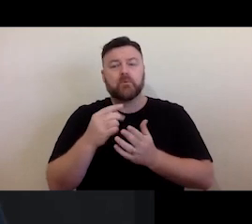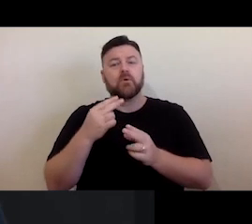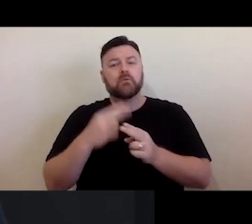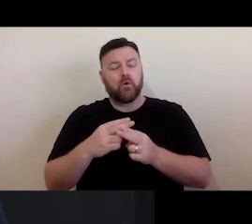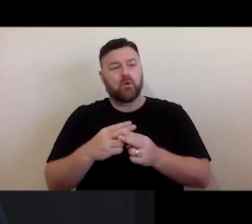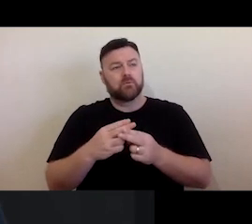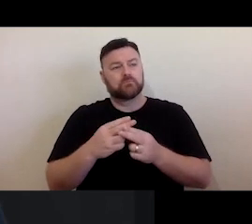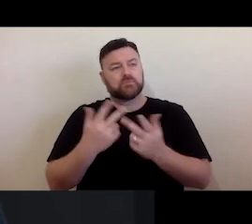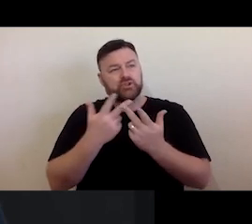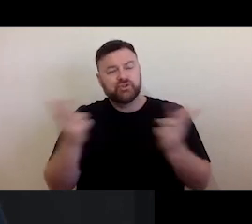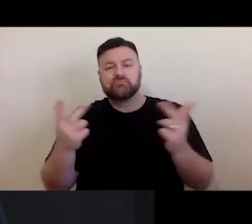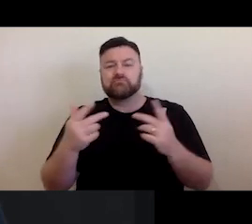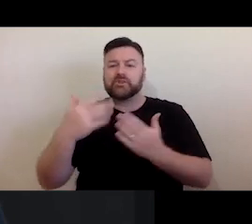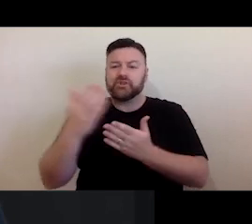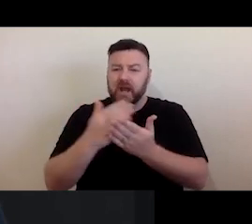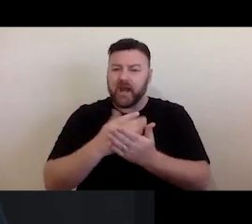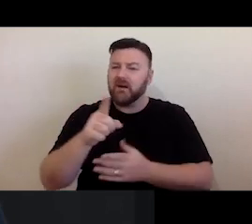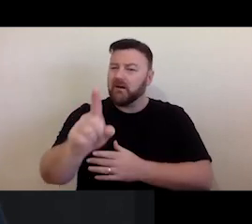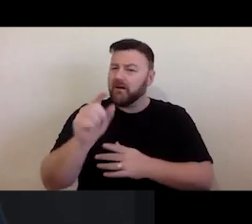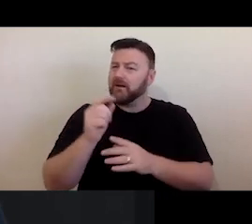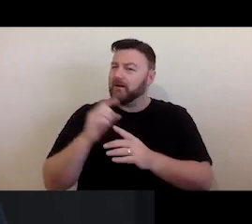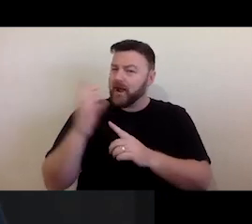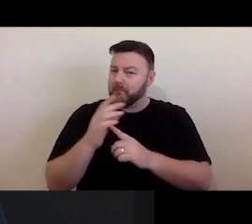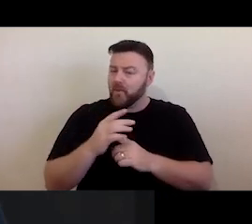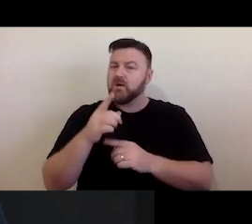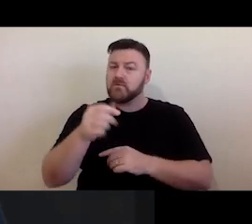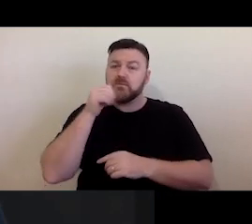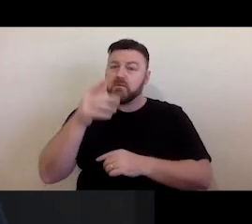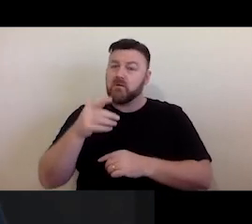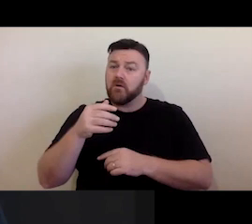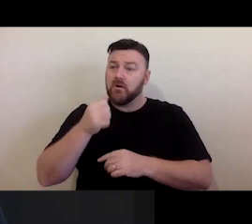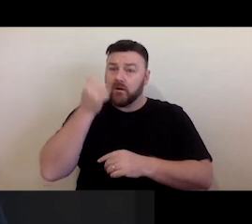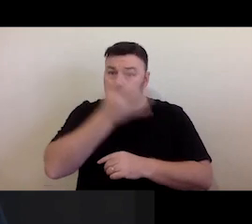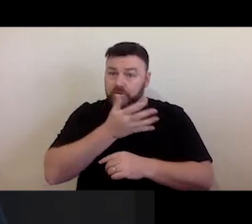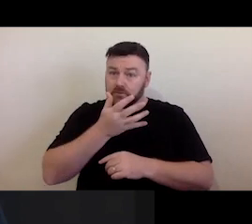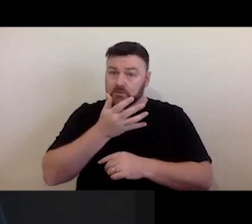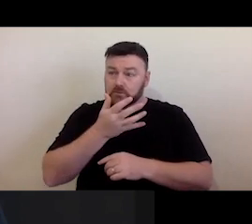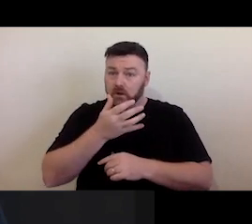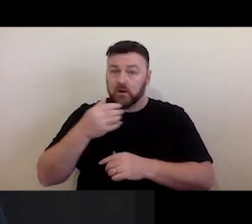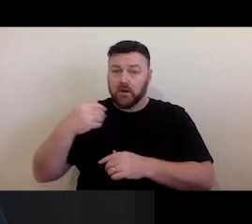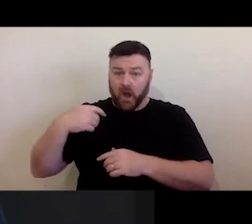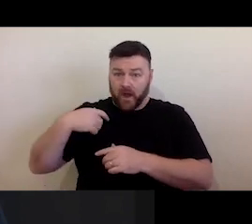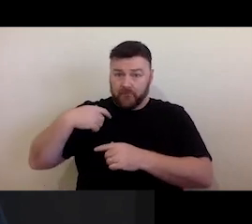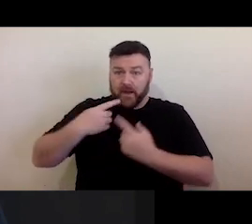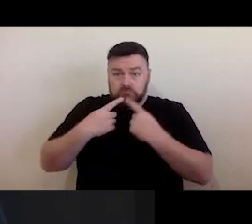recognise and respect that Indigenous people the world over have been sharing knowledge through networks for hundreds of thousands